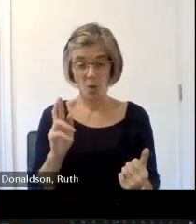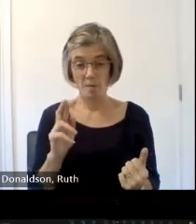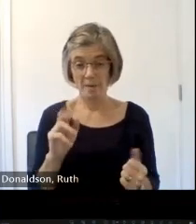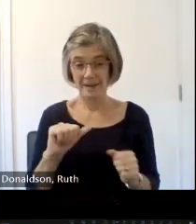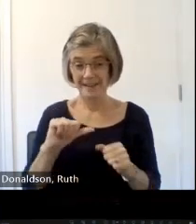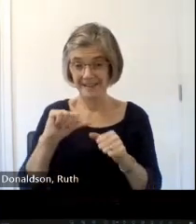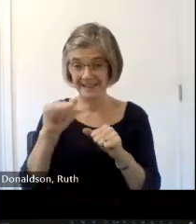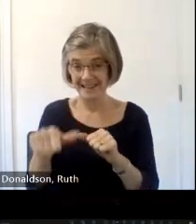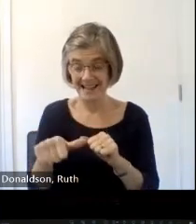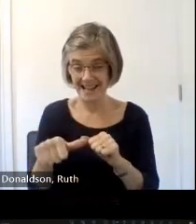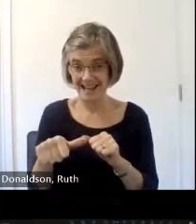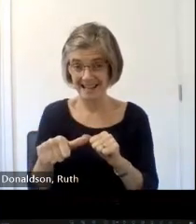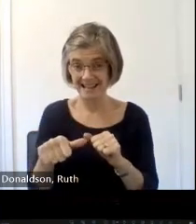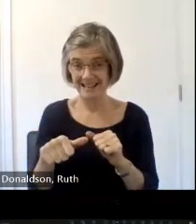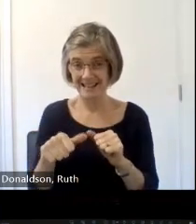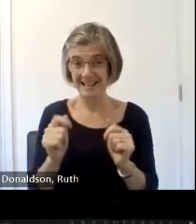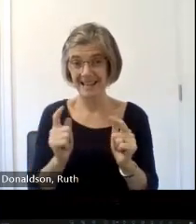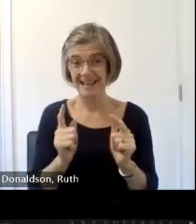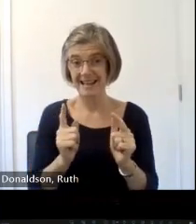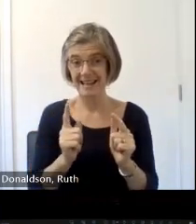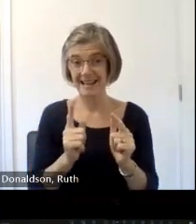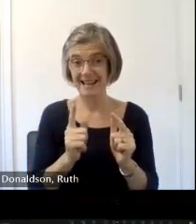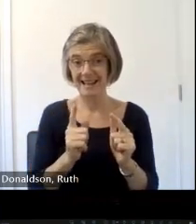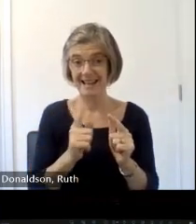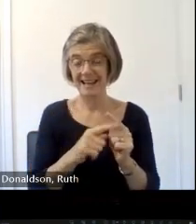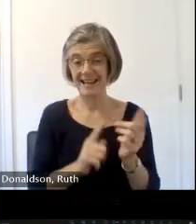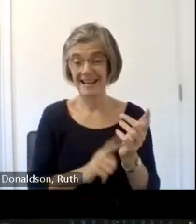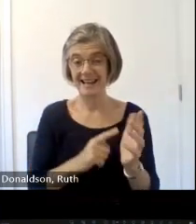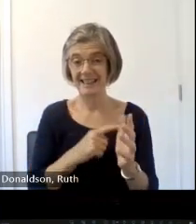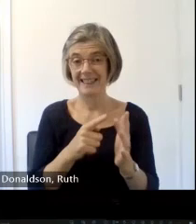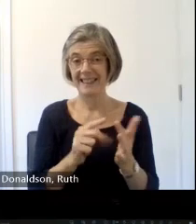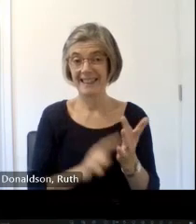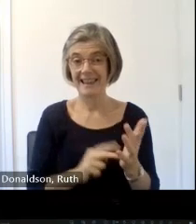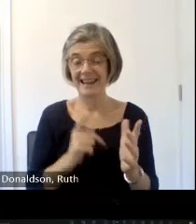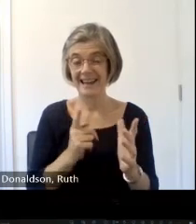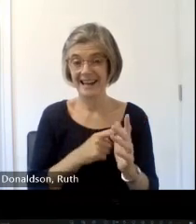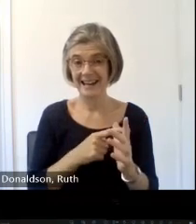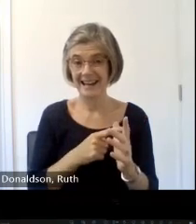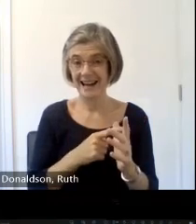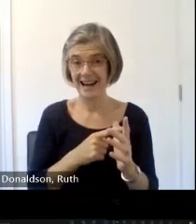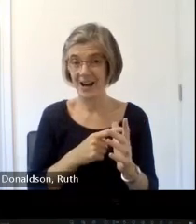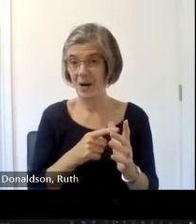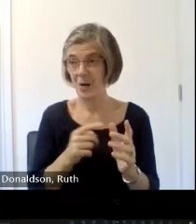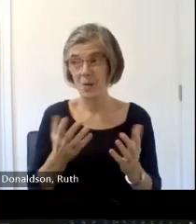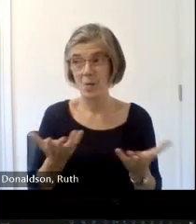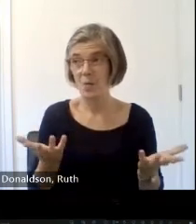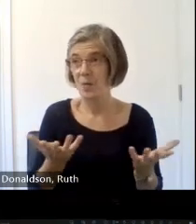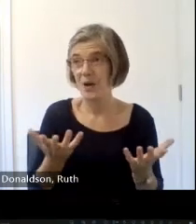The National museums is going to bur through one of these doors right now she G away from Glasgow